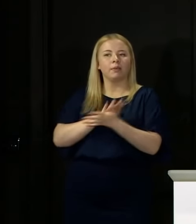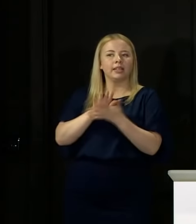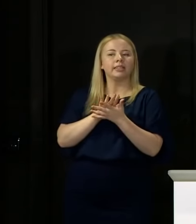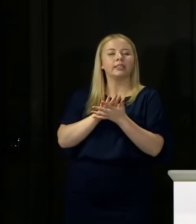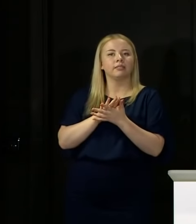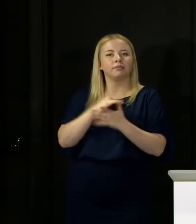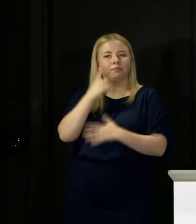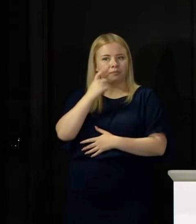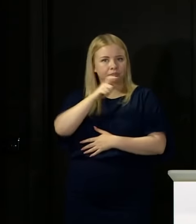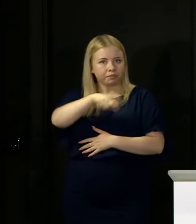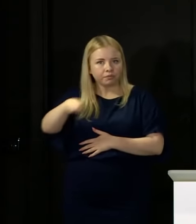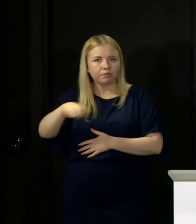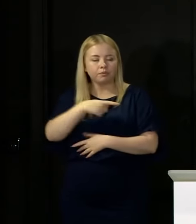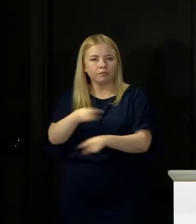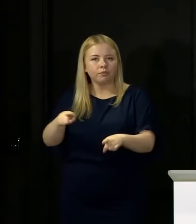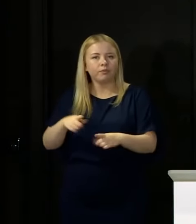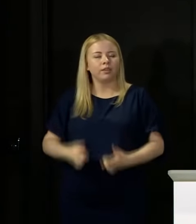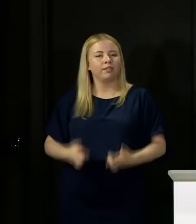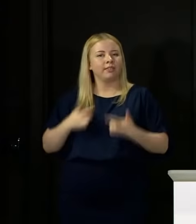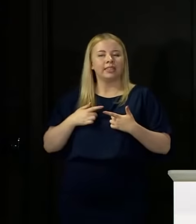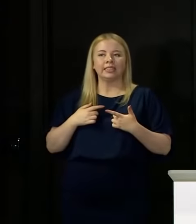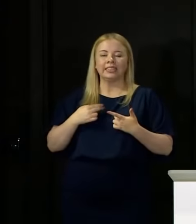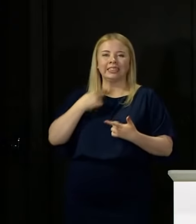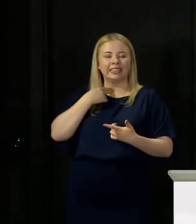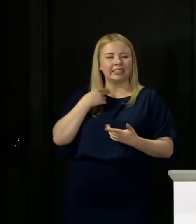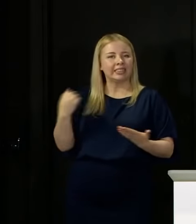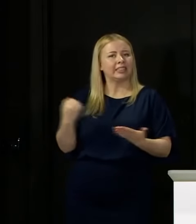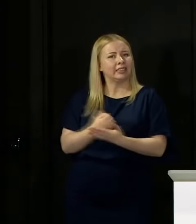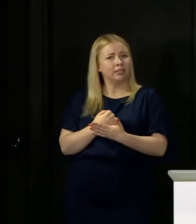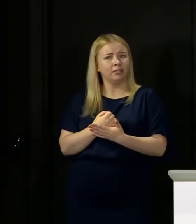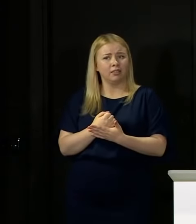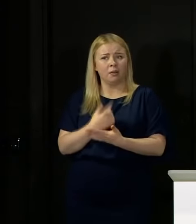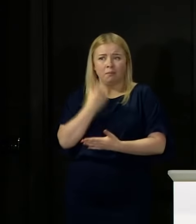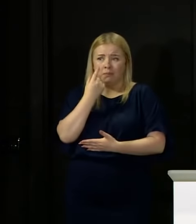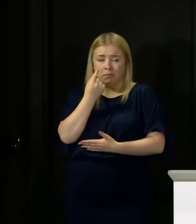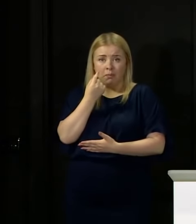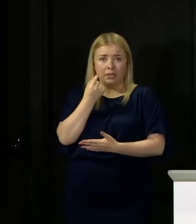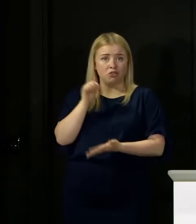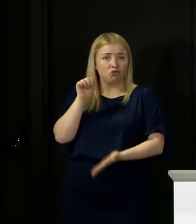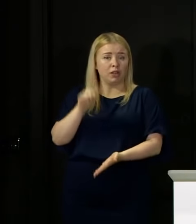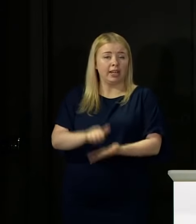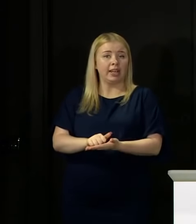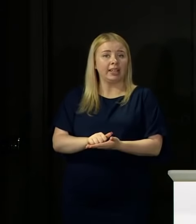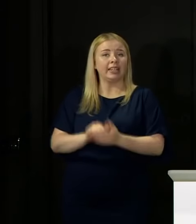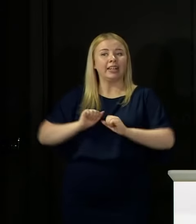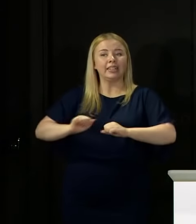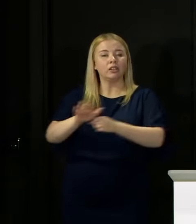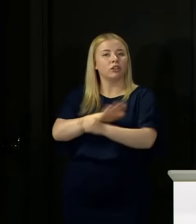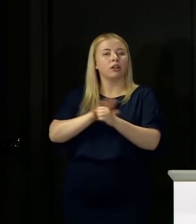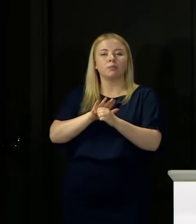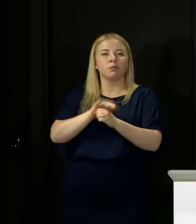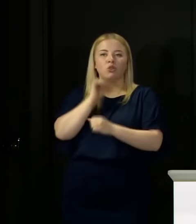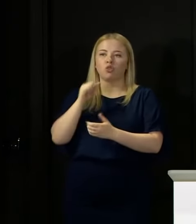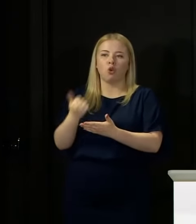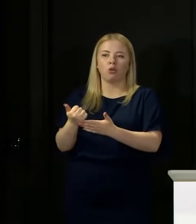people who feel, in some cases legitimately, that their circumstances have not been properly factored into this.